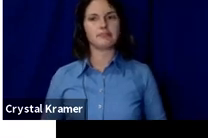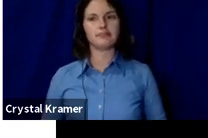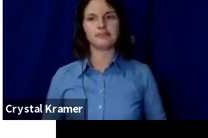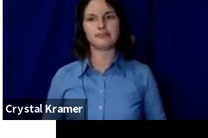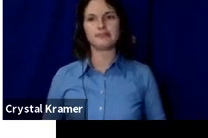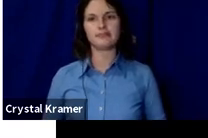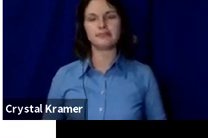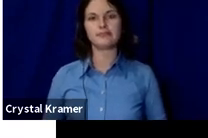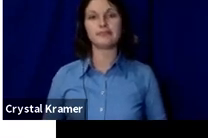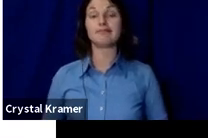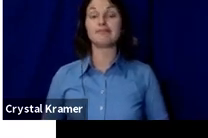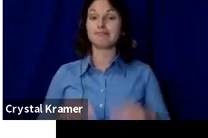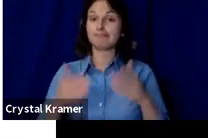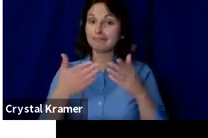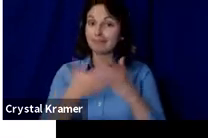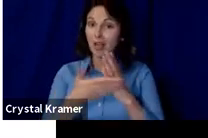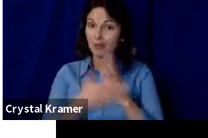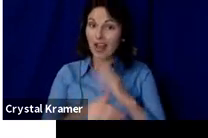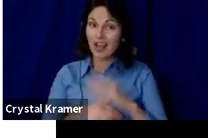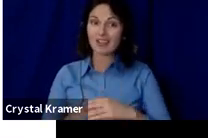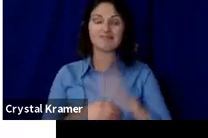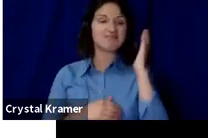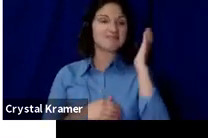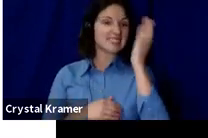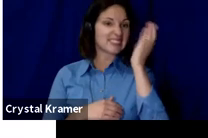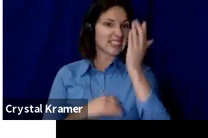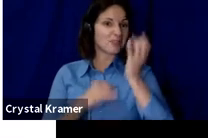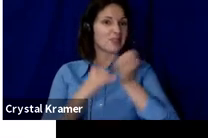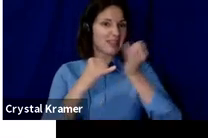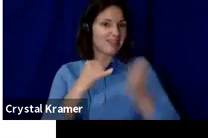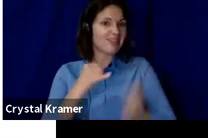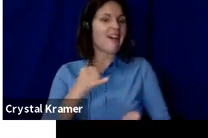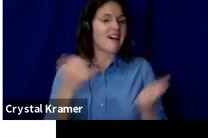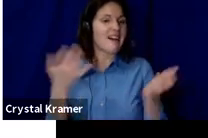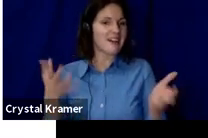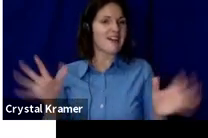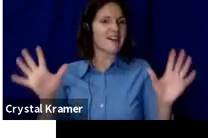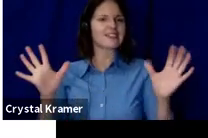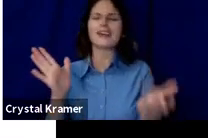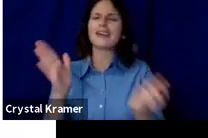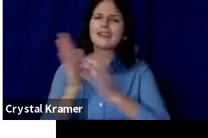All right. That seems to be the last question. Again, thank you all for your time.